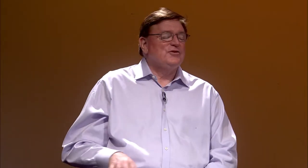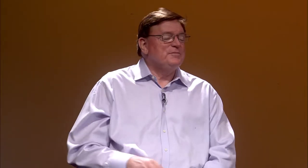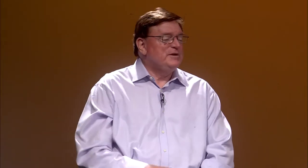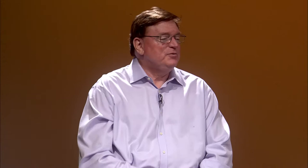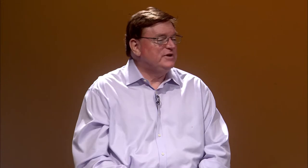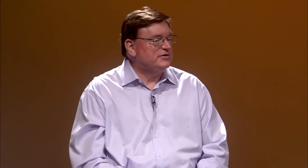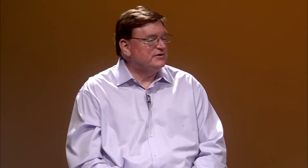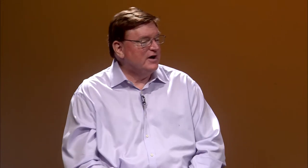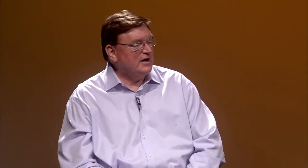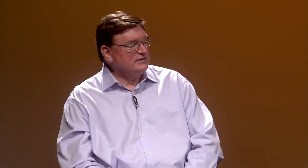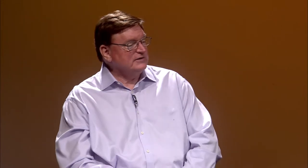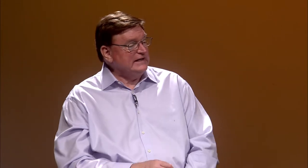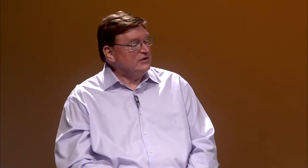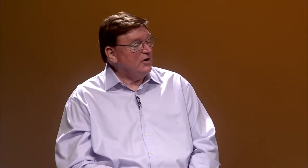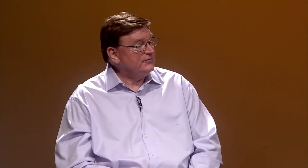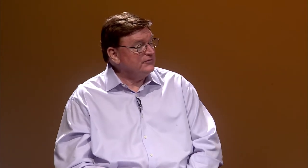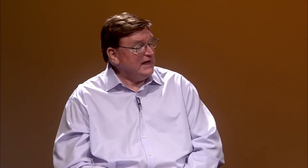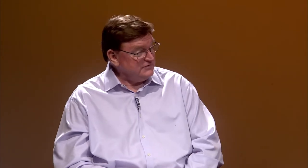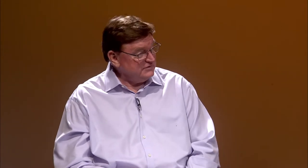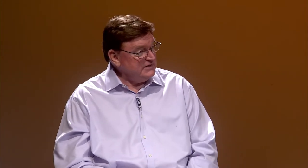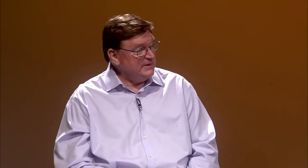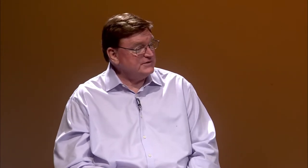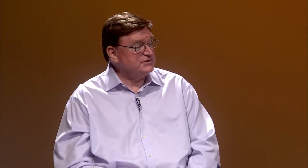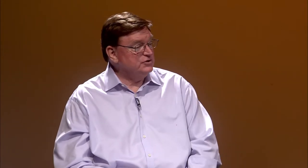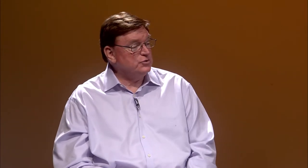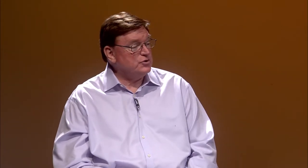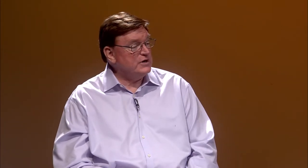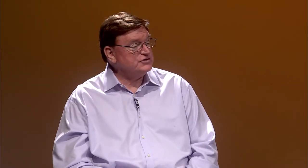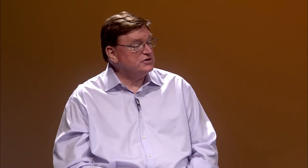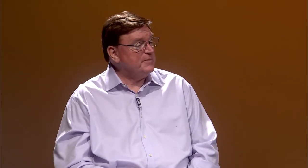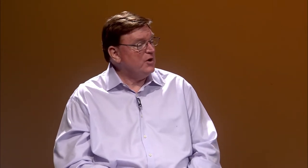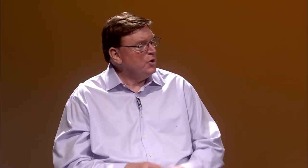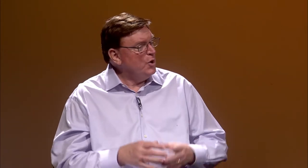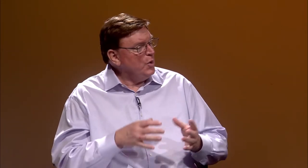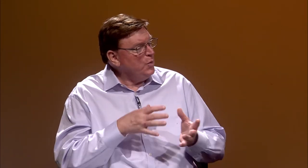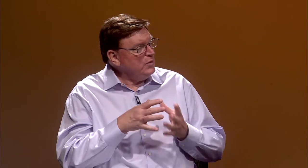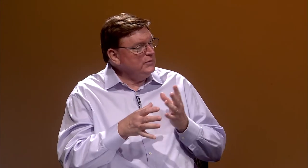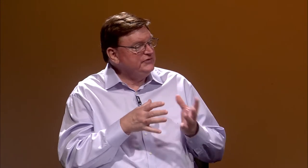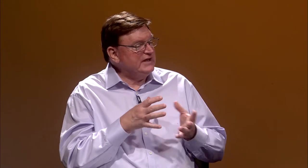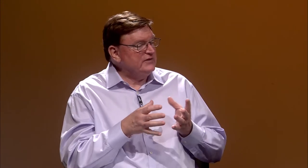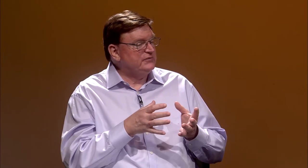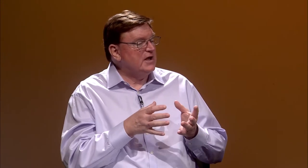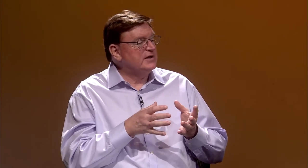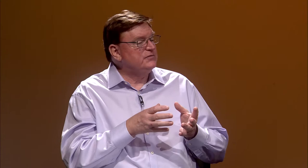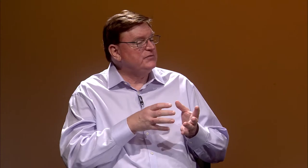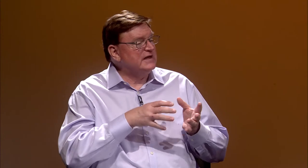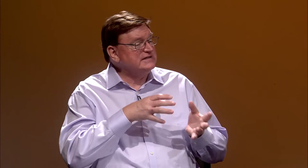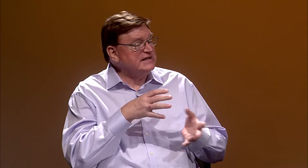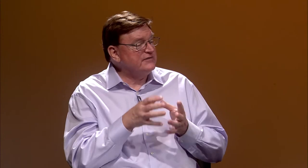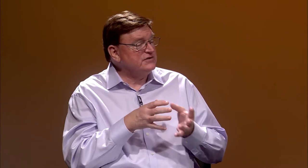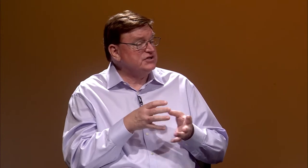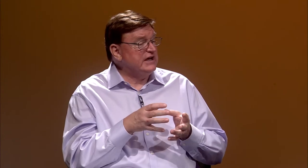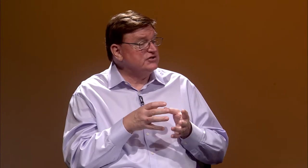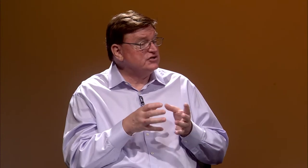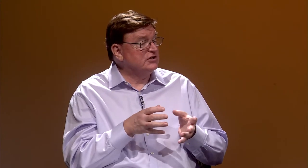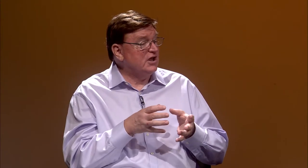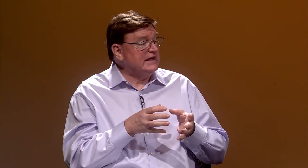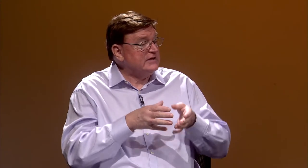I thought that maybe we could lead off, Andaleeb, asking you a question about what was deaf life and deaf education like